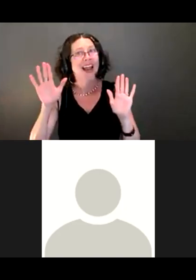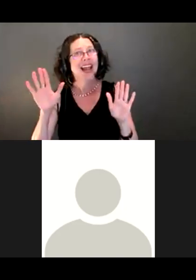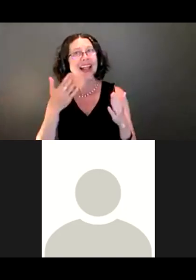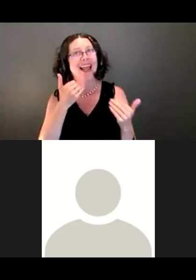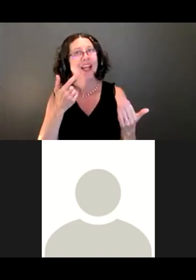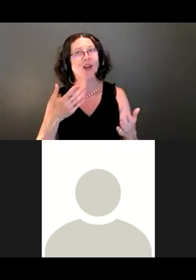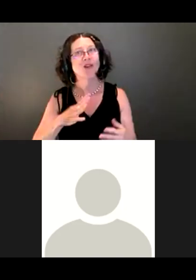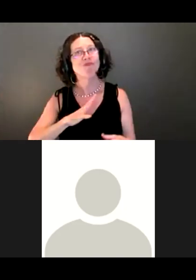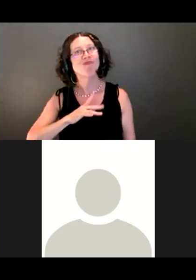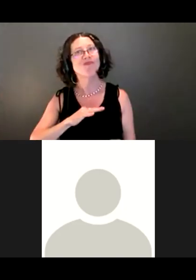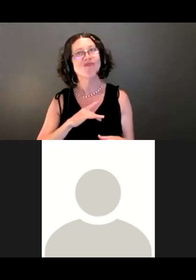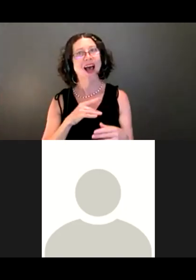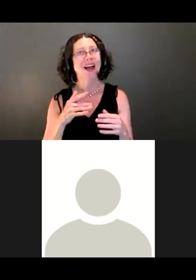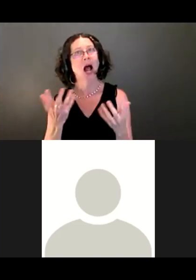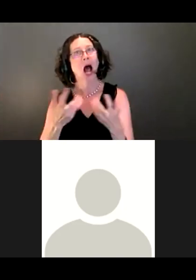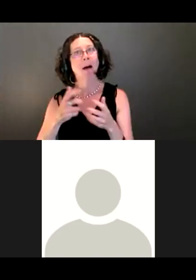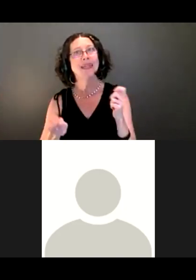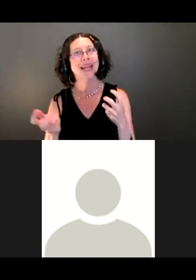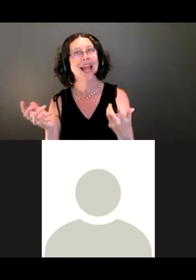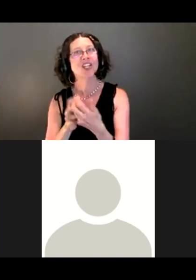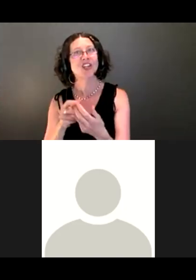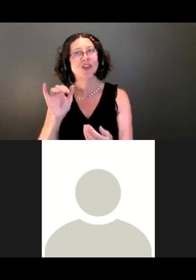Appreciate that. And all of your ideas sounded really good.